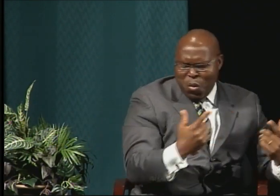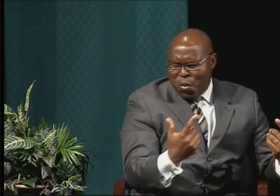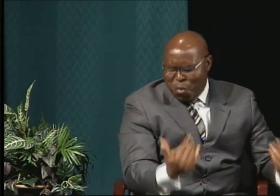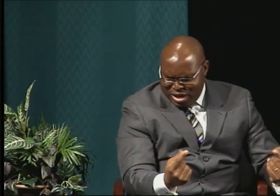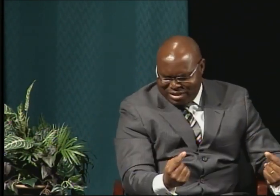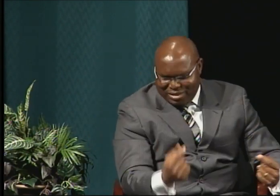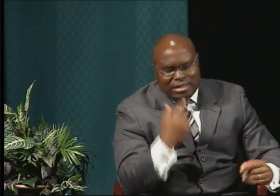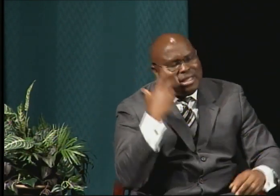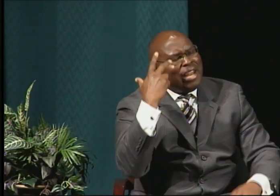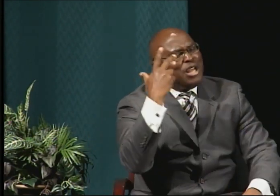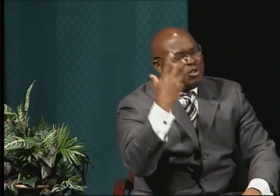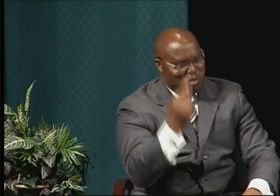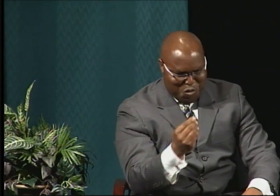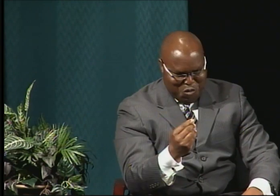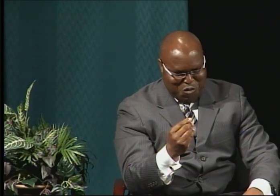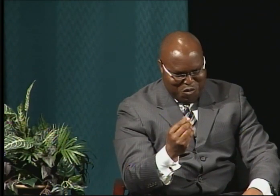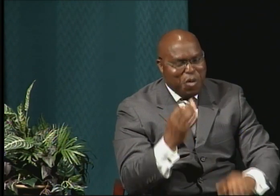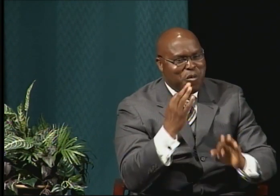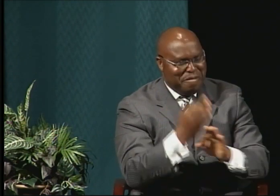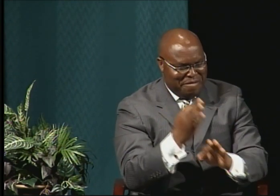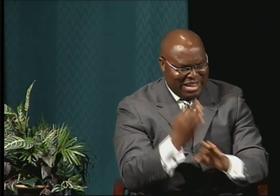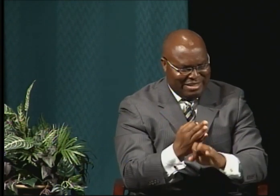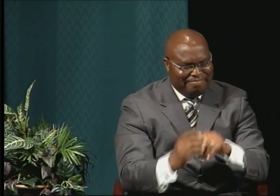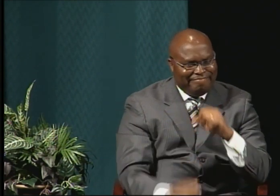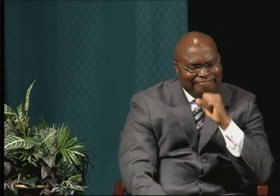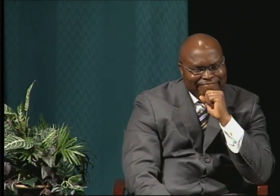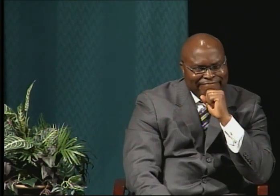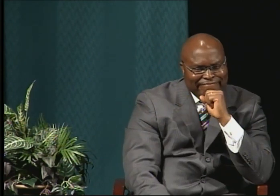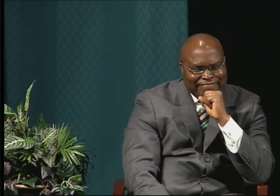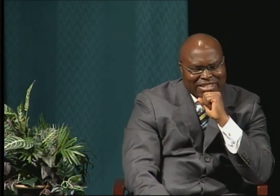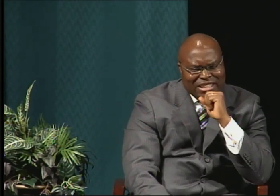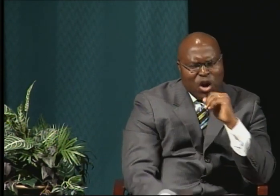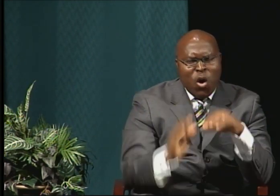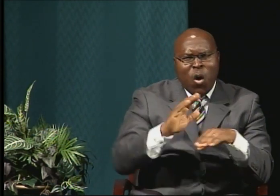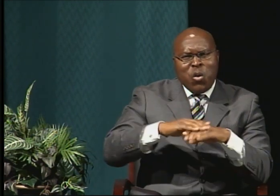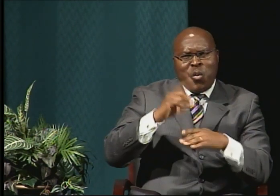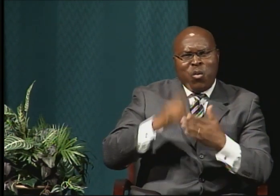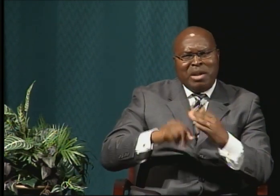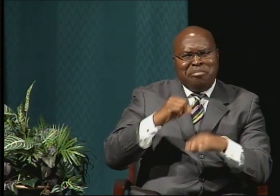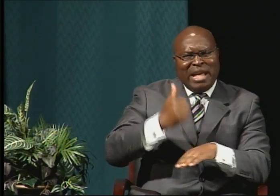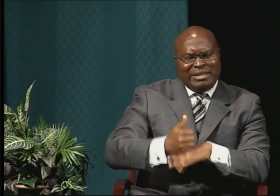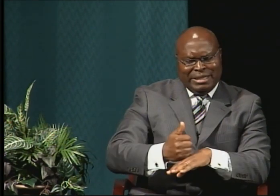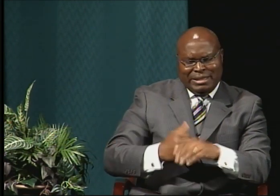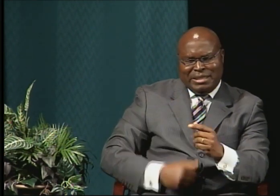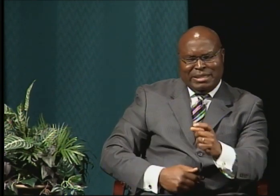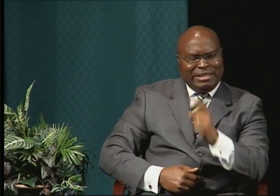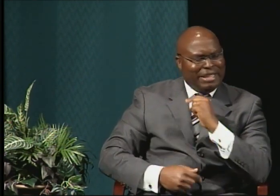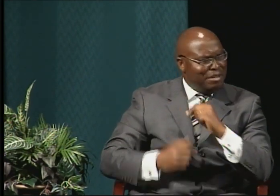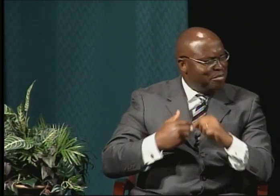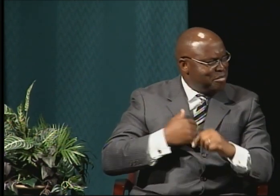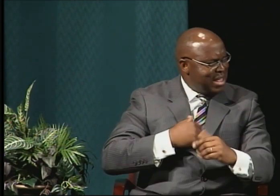She said: Let's go. Let's walk on faith.